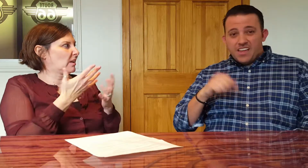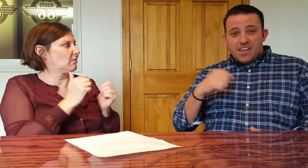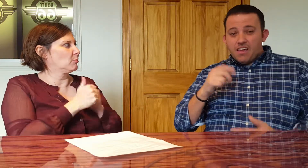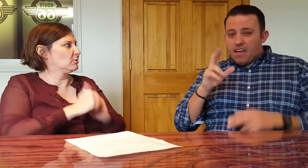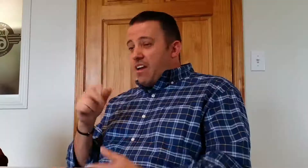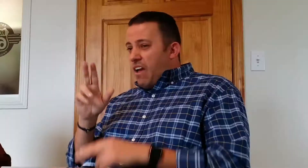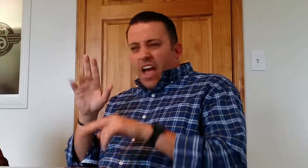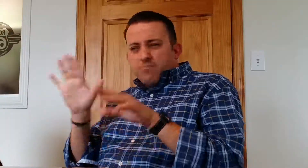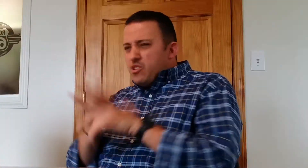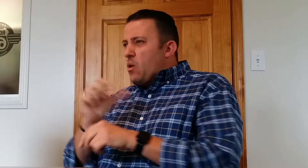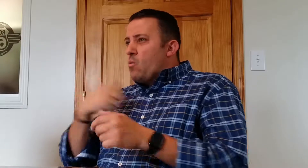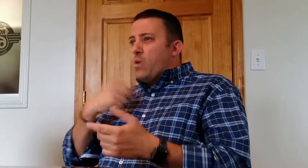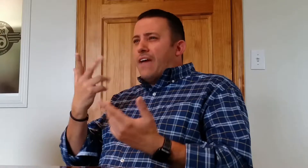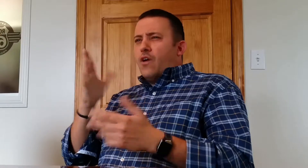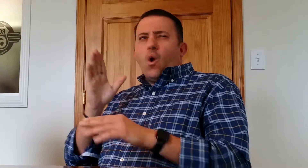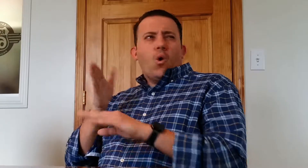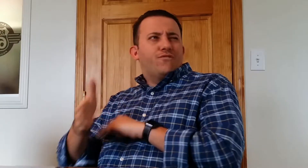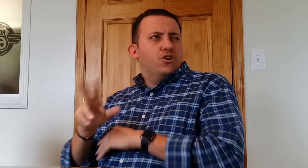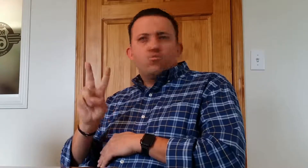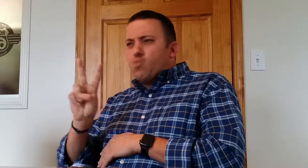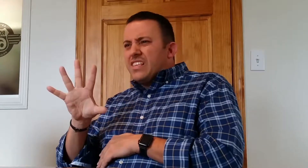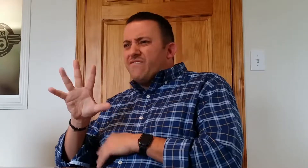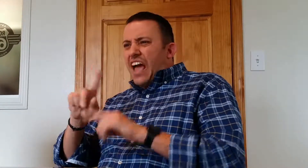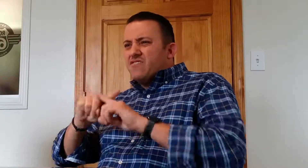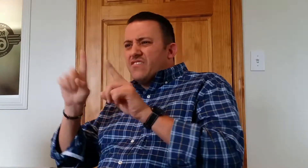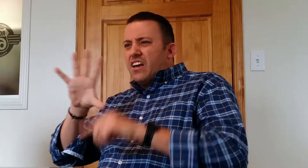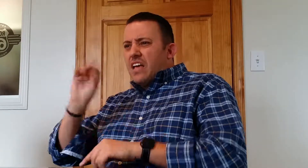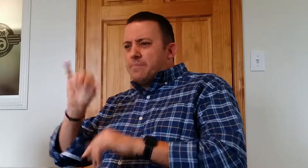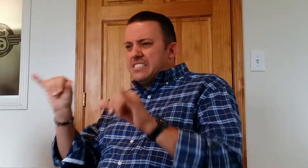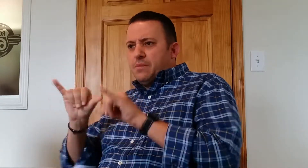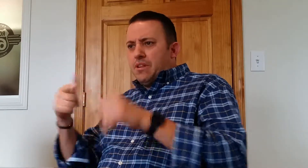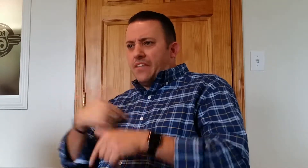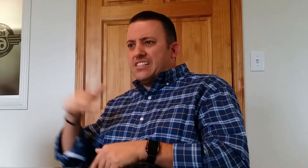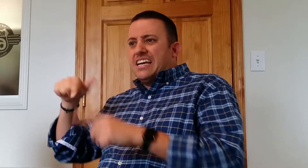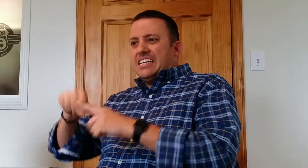Yeah, absolutely. We have over 25 different companies in St. Louis,